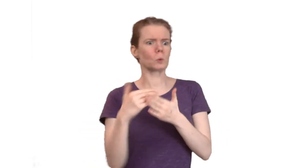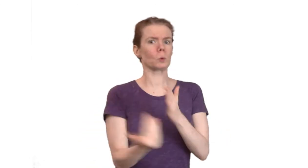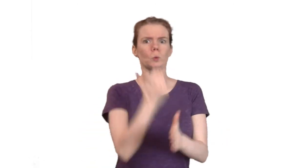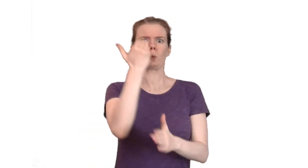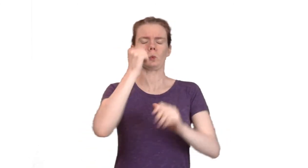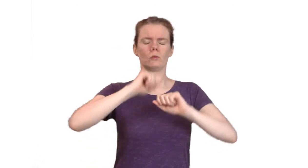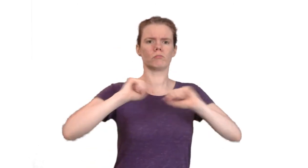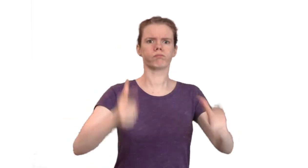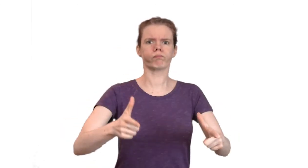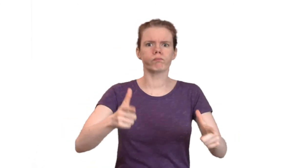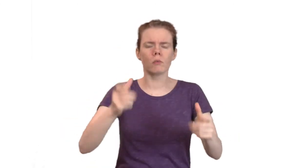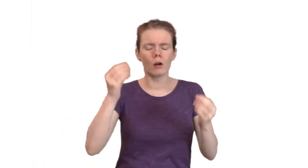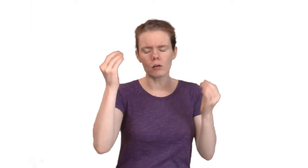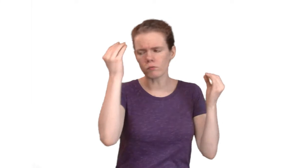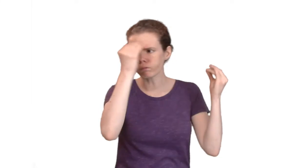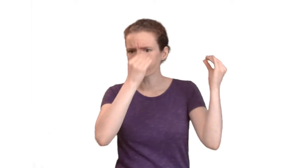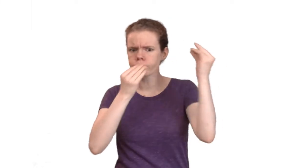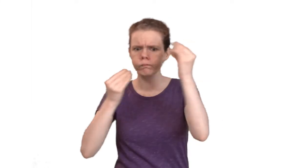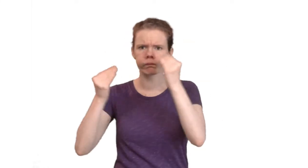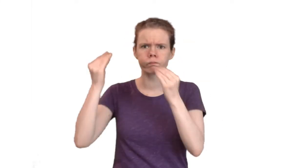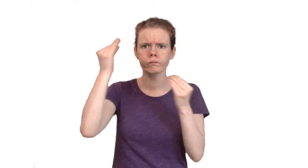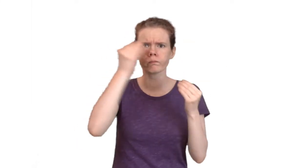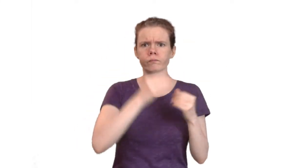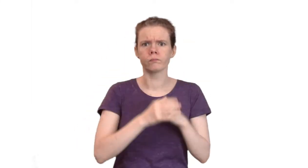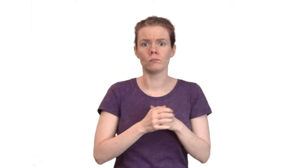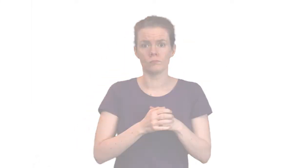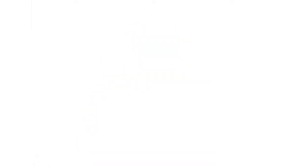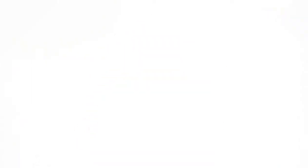A new framework is introduced.